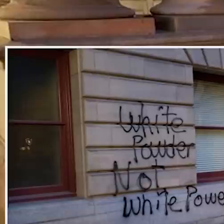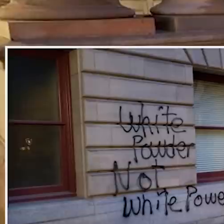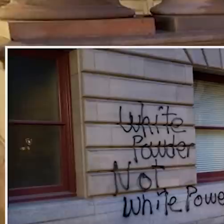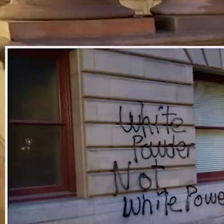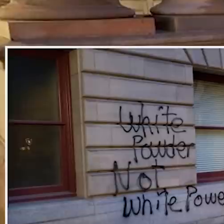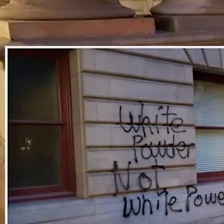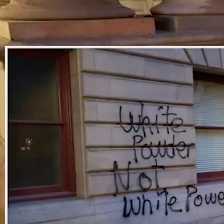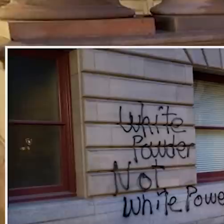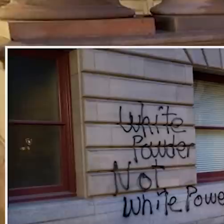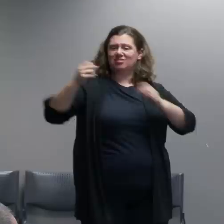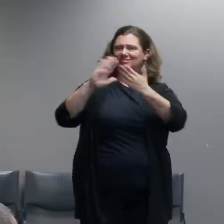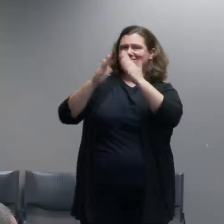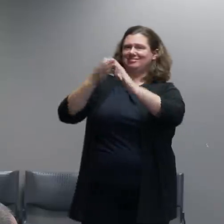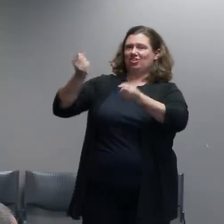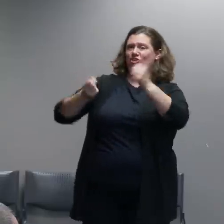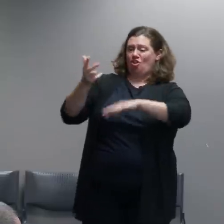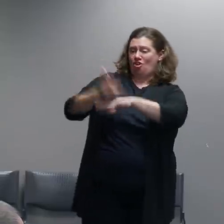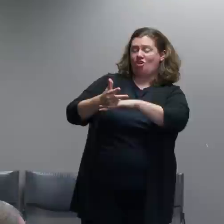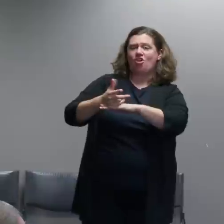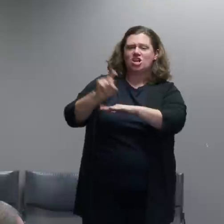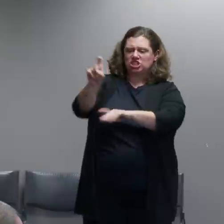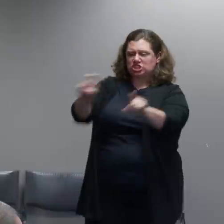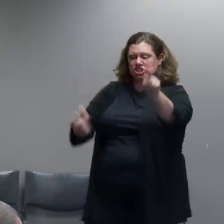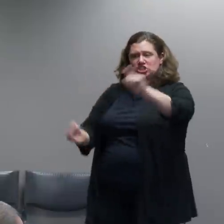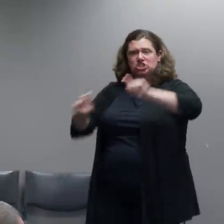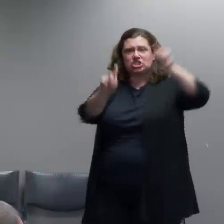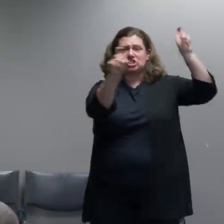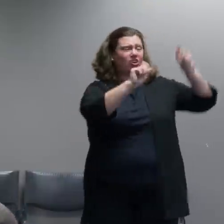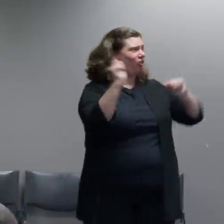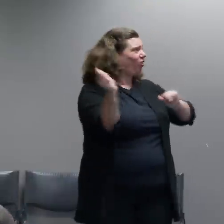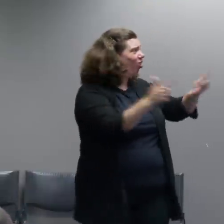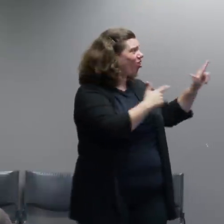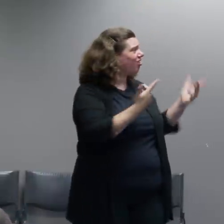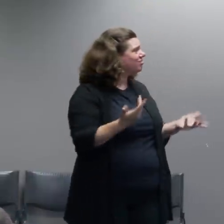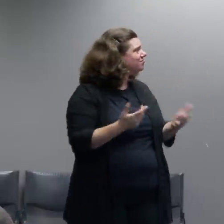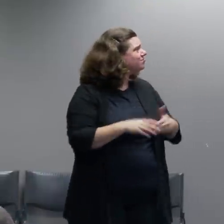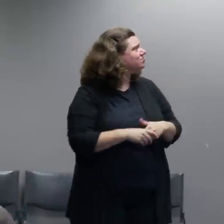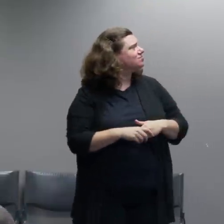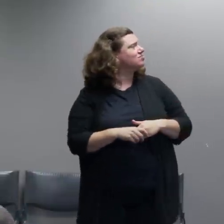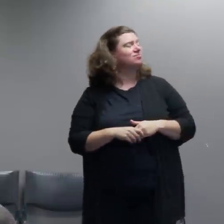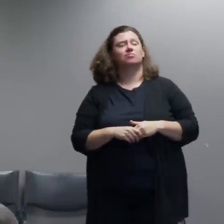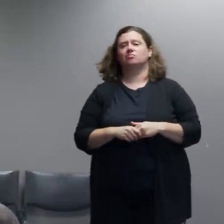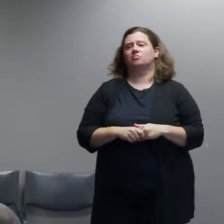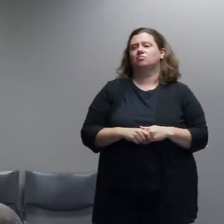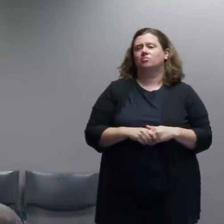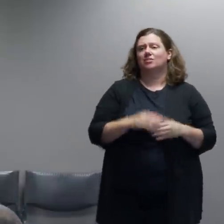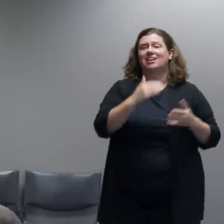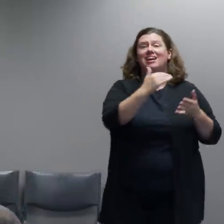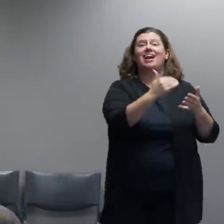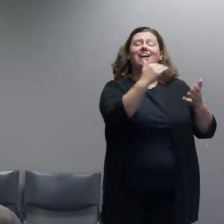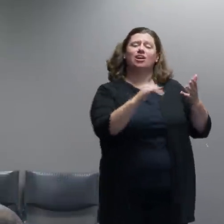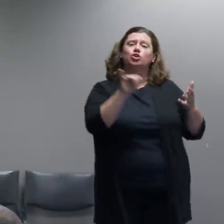a city vehicle there. And then on June 30th